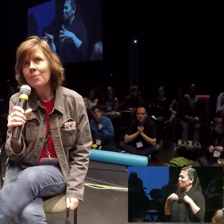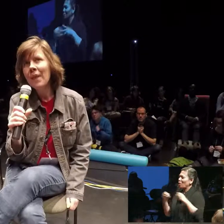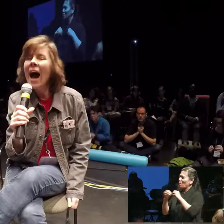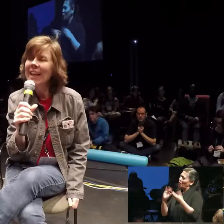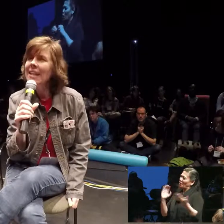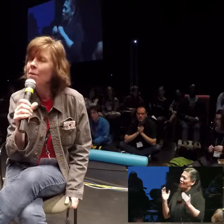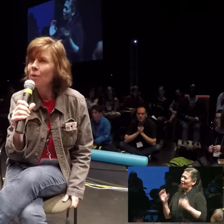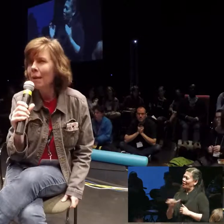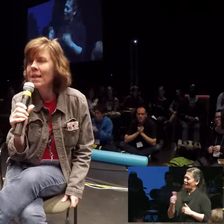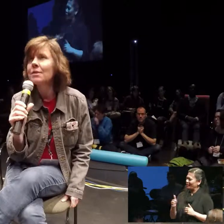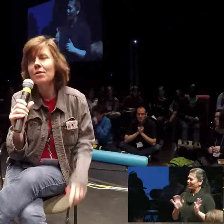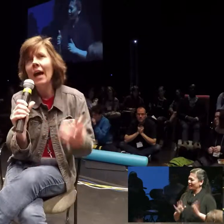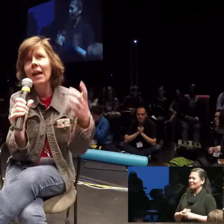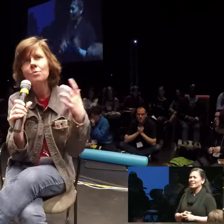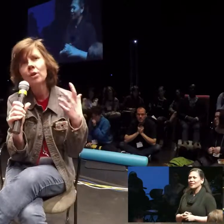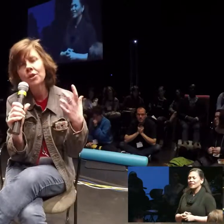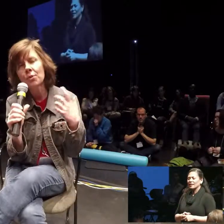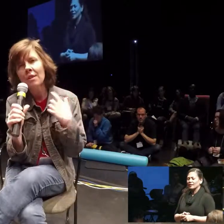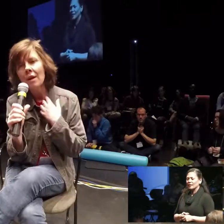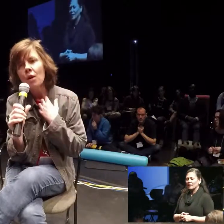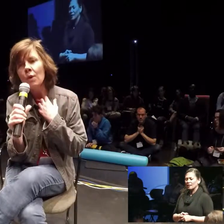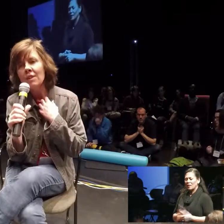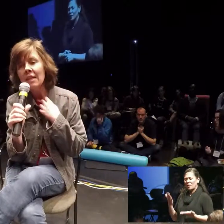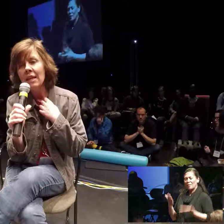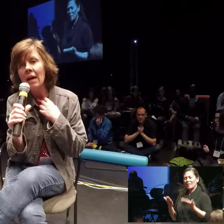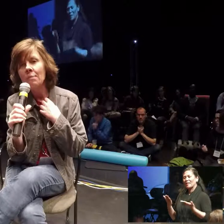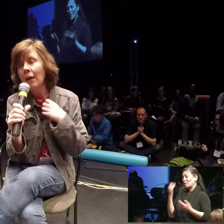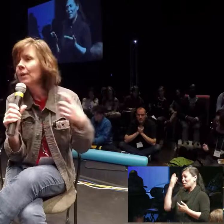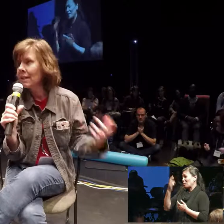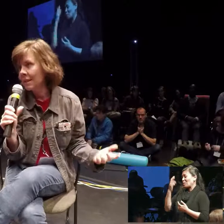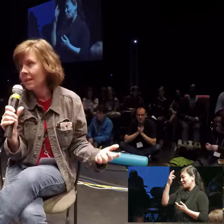I guess and perhaps that's that has more to do with with the unrealistic